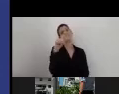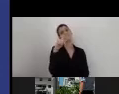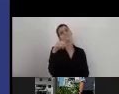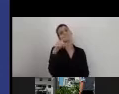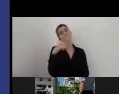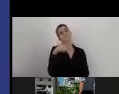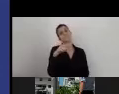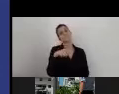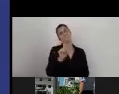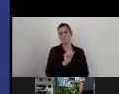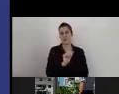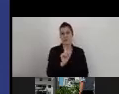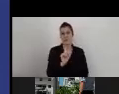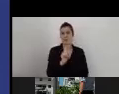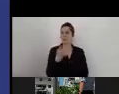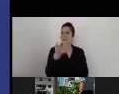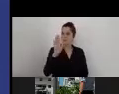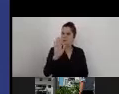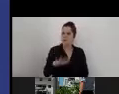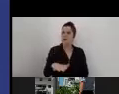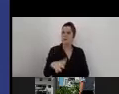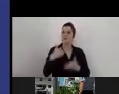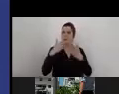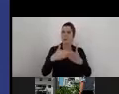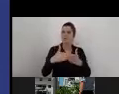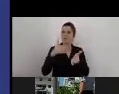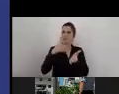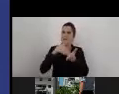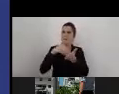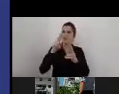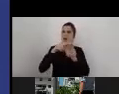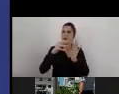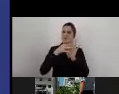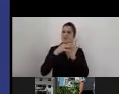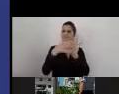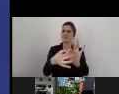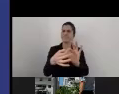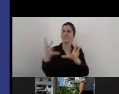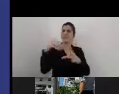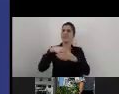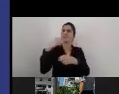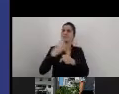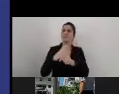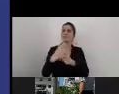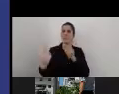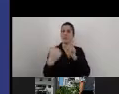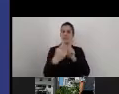but also to keep the accessibility implementation remain for a long term,